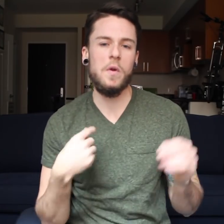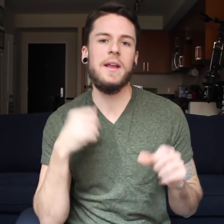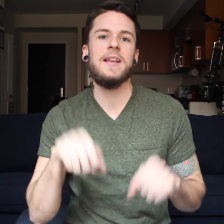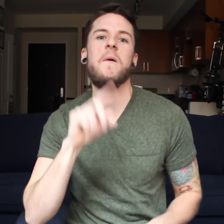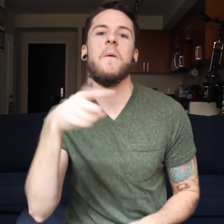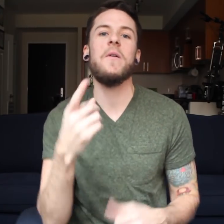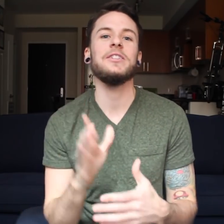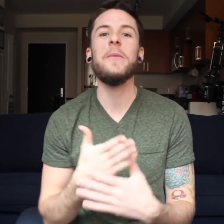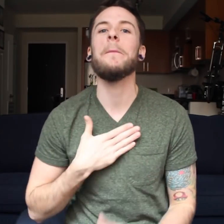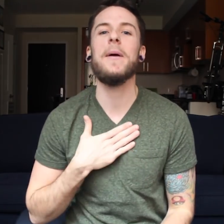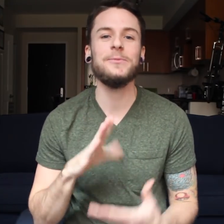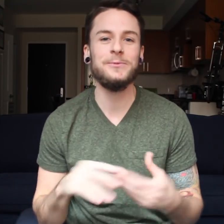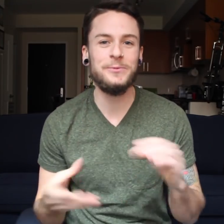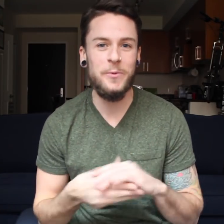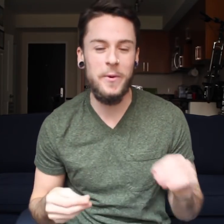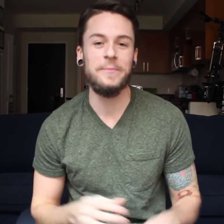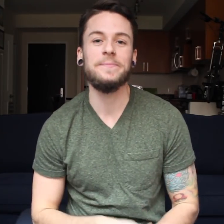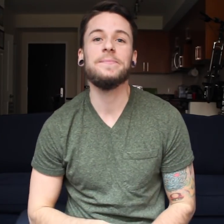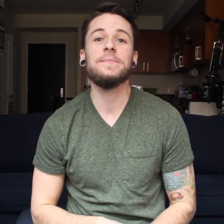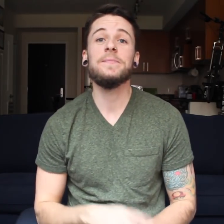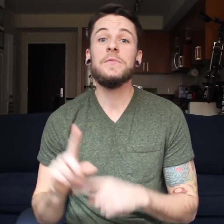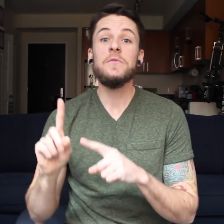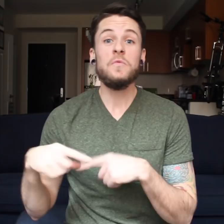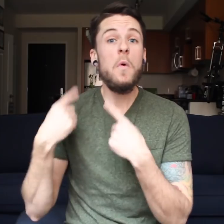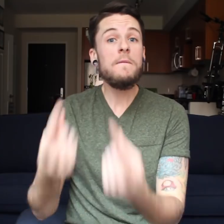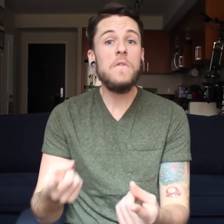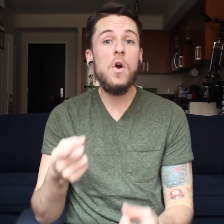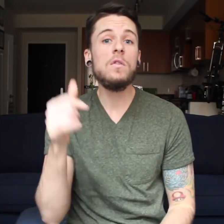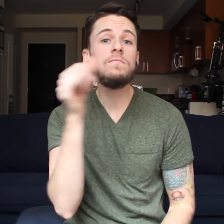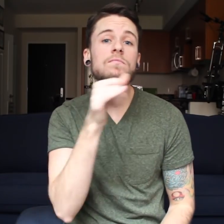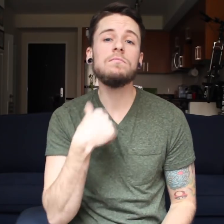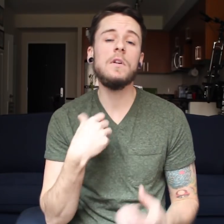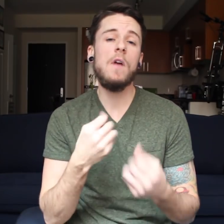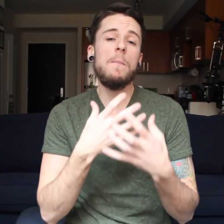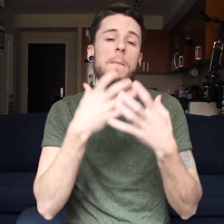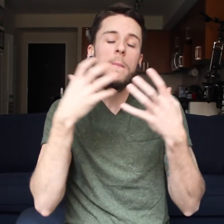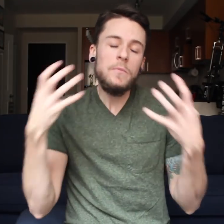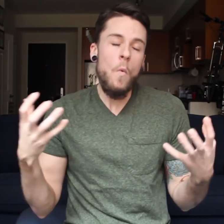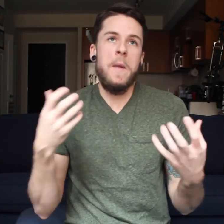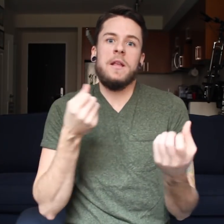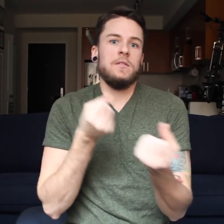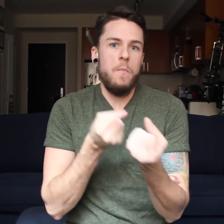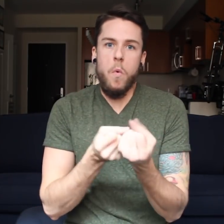and I can only share about mine. So far, I have gotten tremendous support